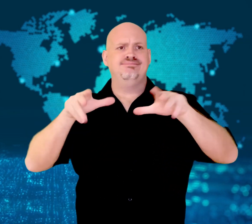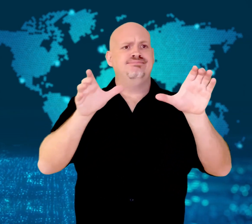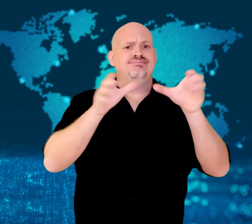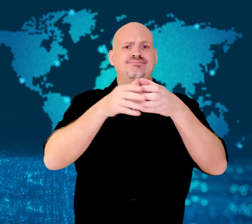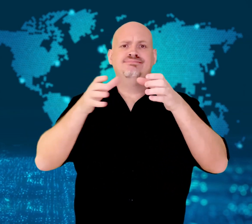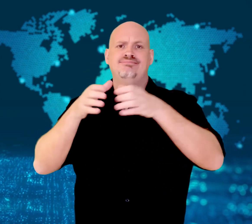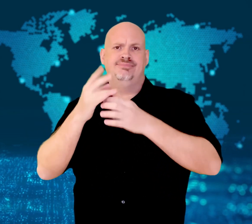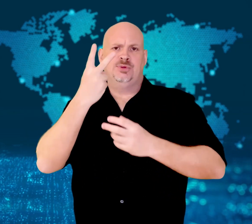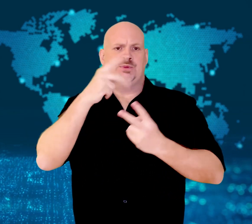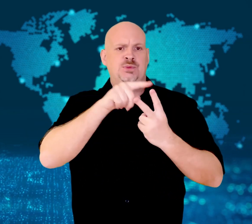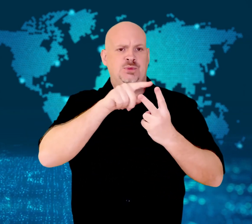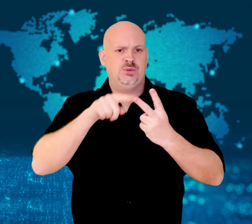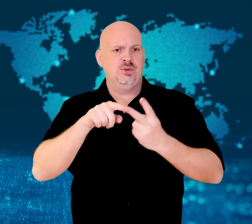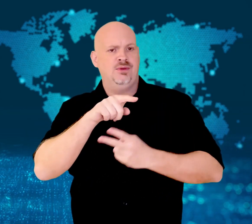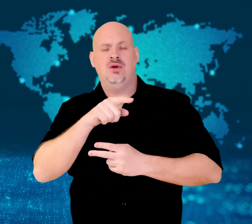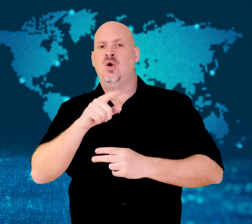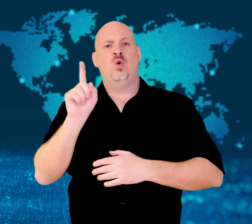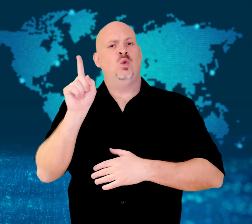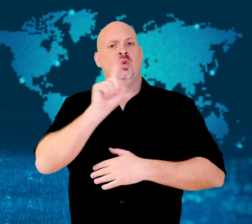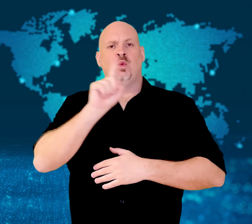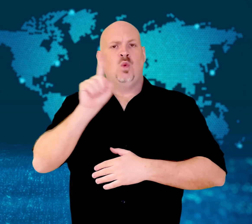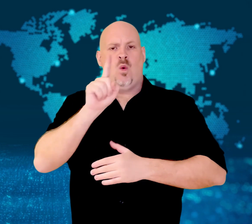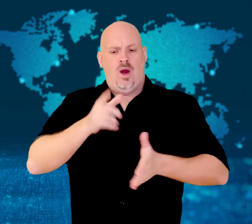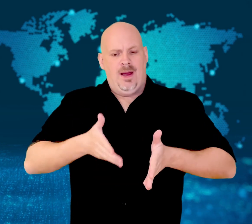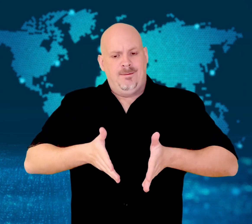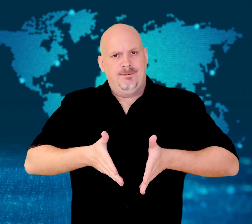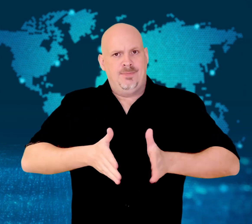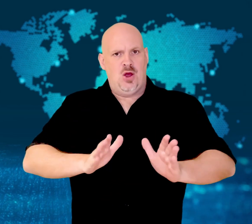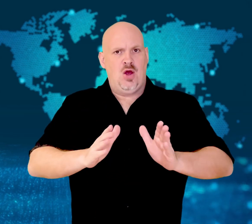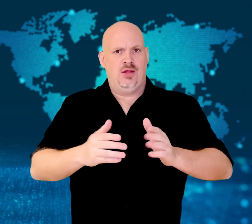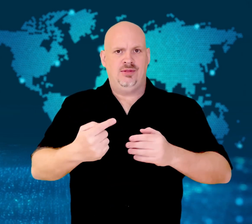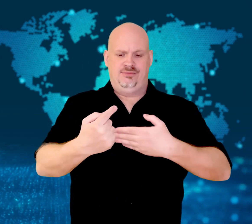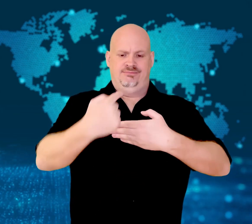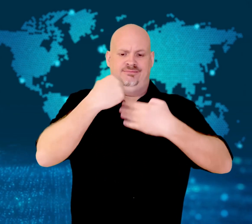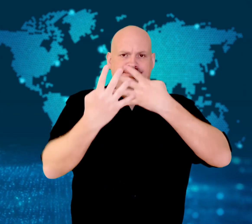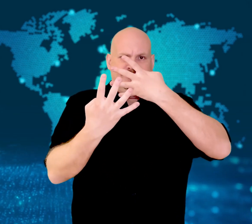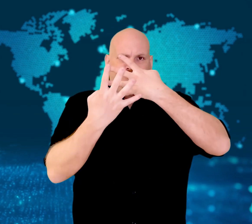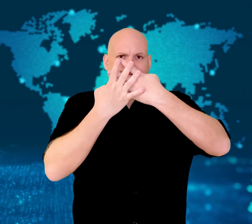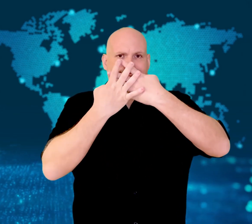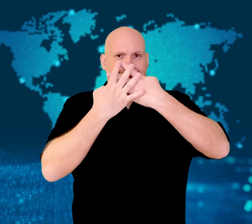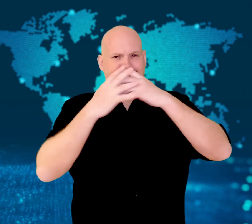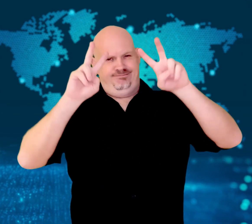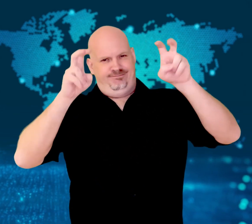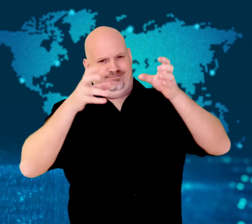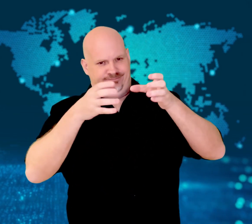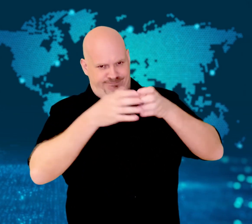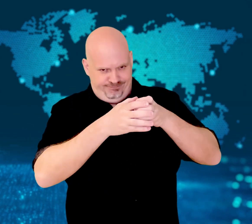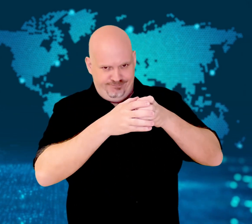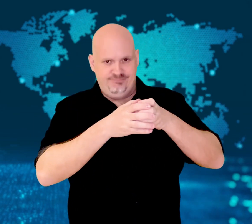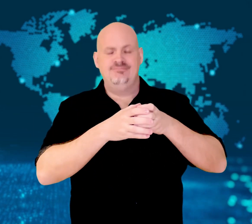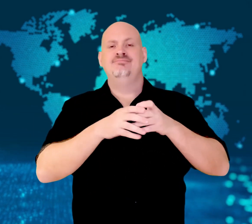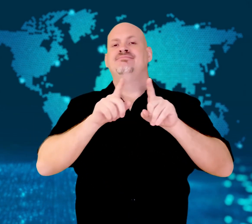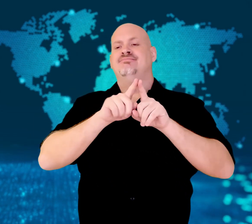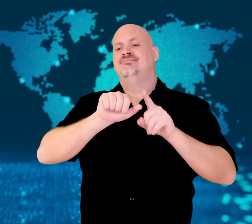The protest was organized by No Births Behind Bars